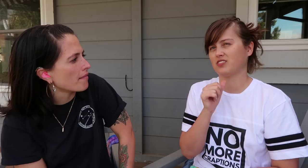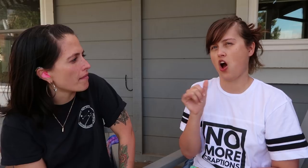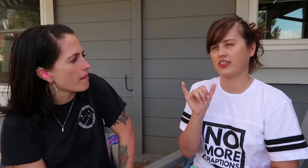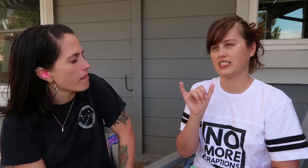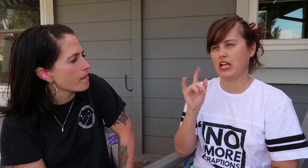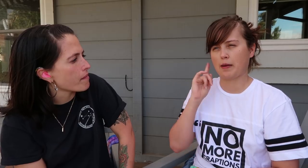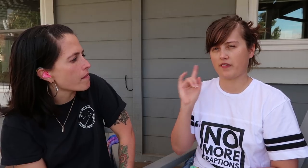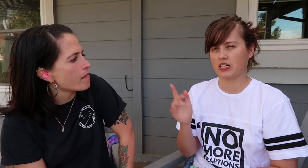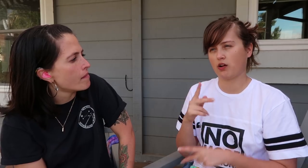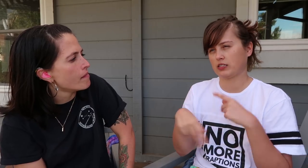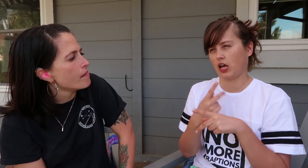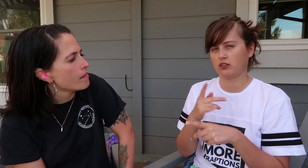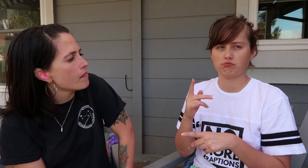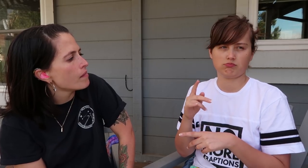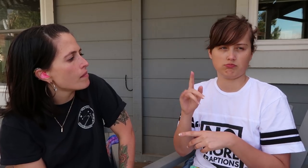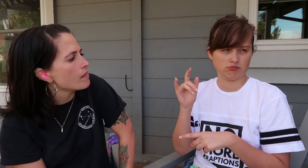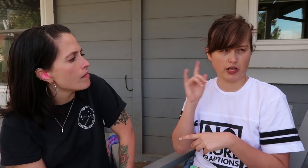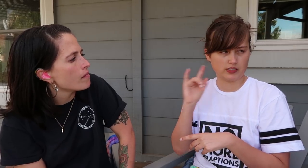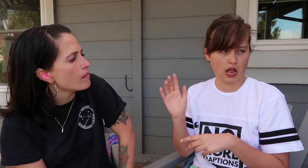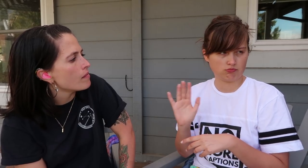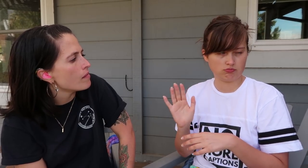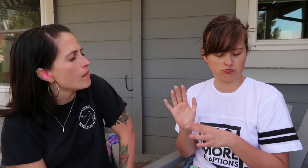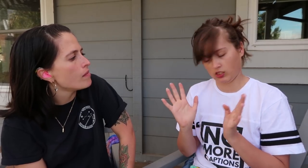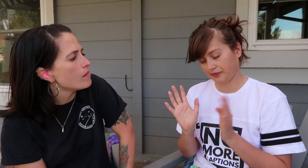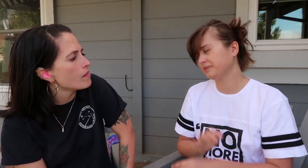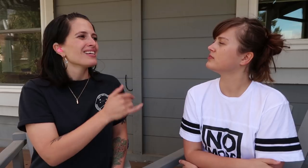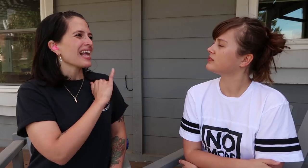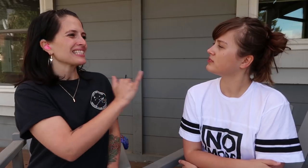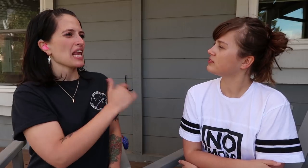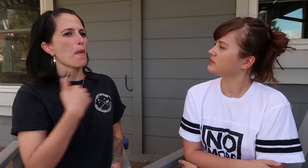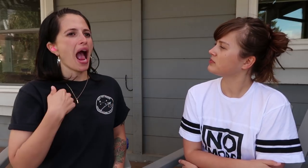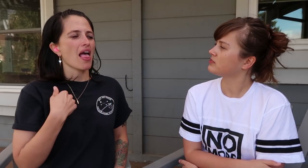I don’t think it’s the same kind of sound. I’m the same.